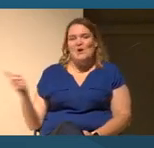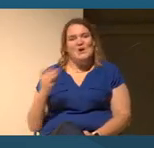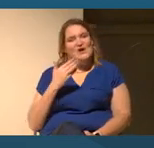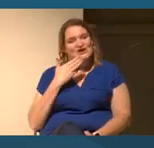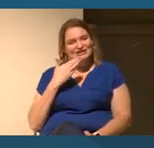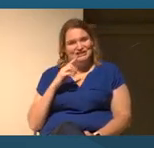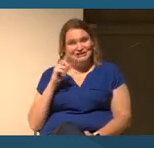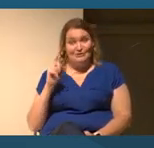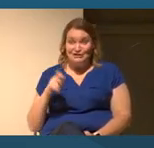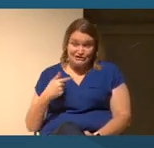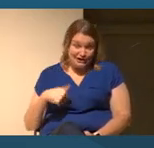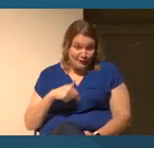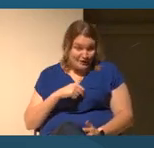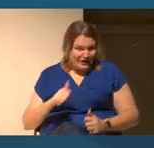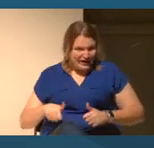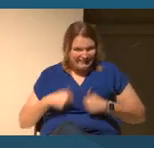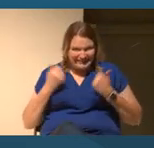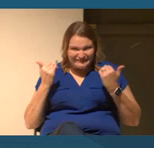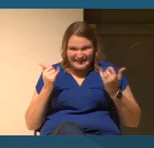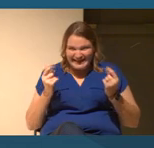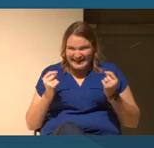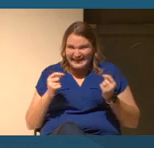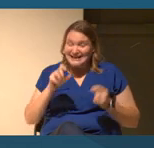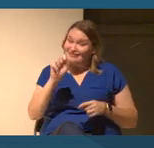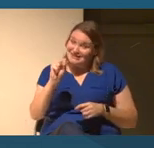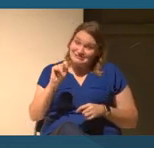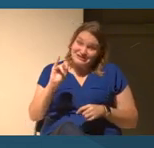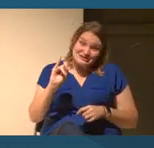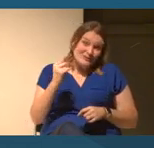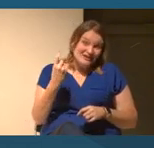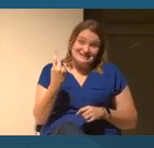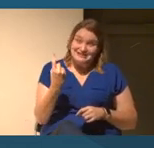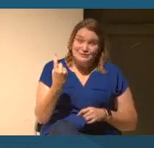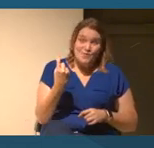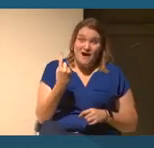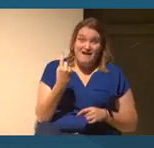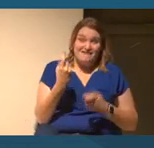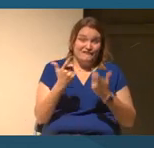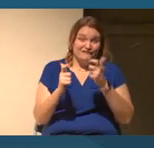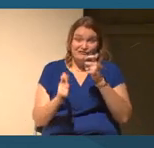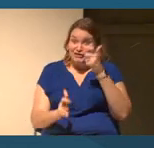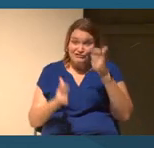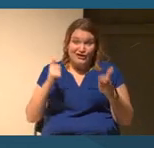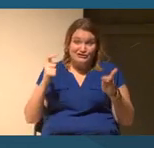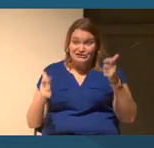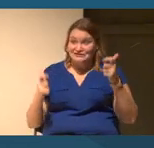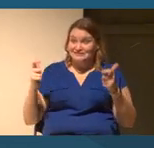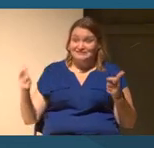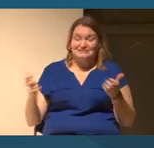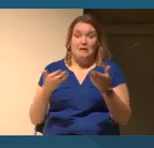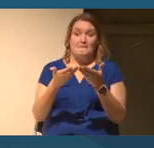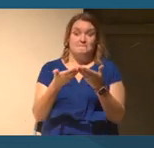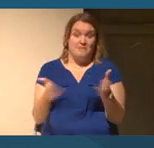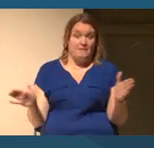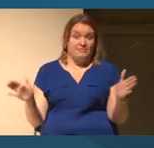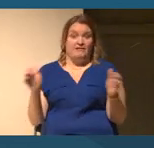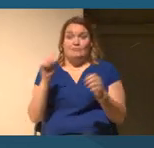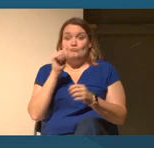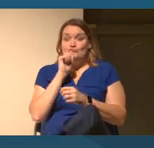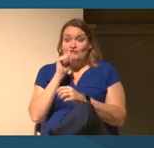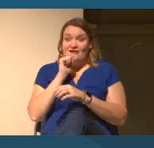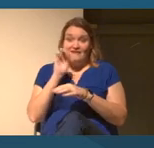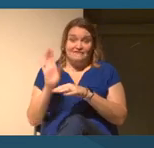You know, the Smithsonian is one of the largest public private partnership, both with a federal